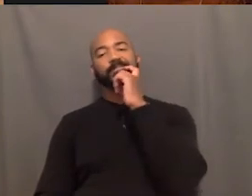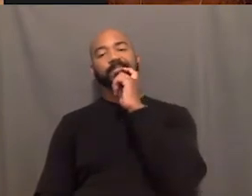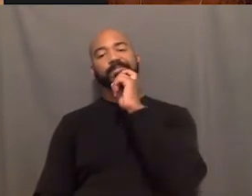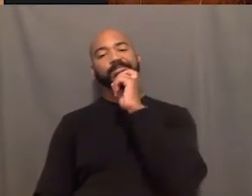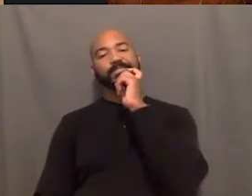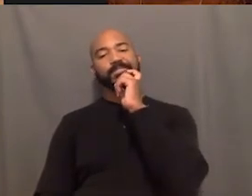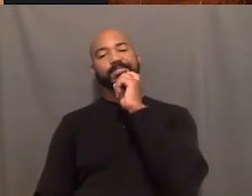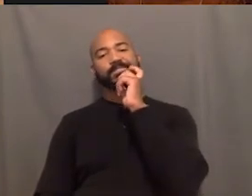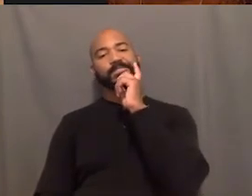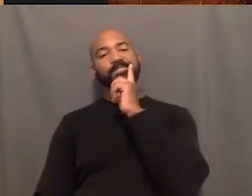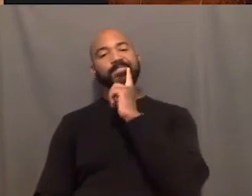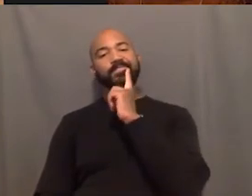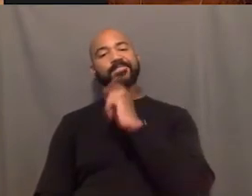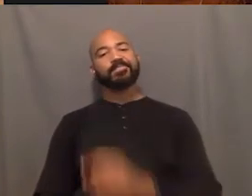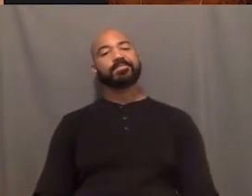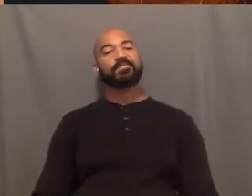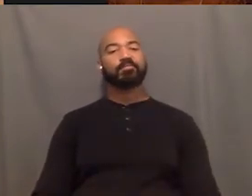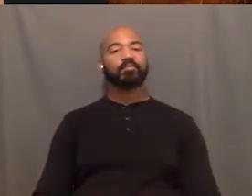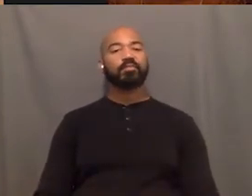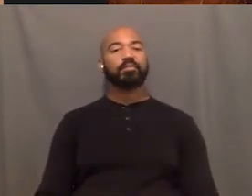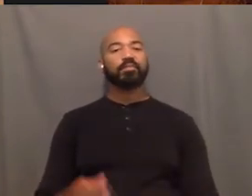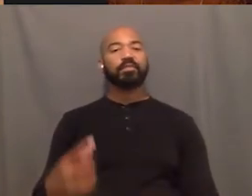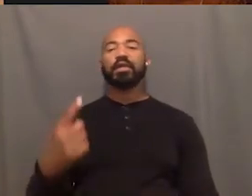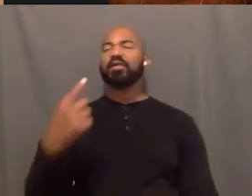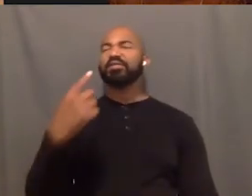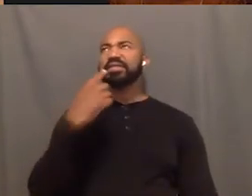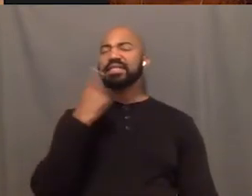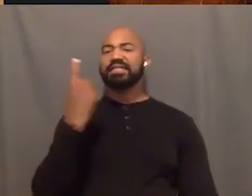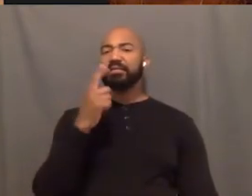I was gonna say very something but its gonna be very inappropriate so I'm not gonna say that.